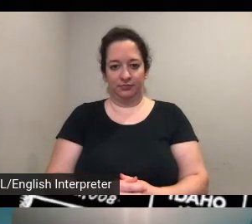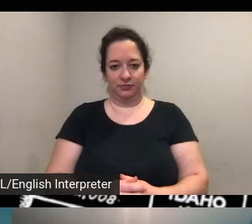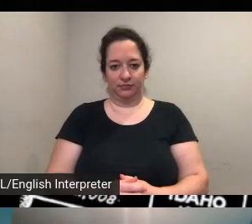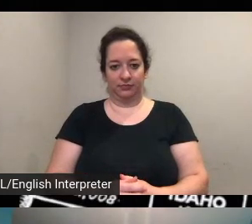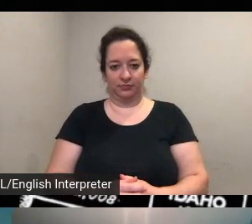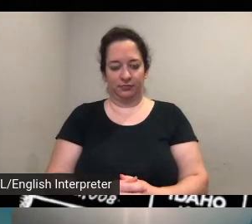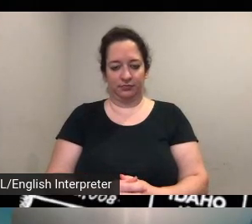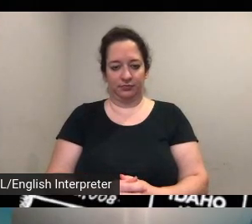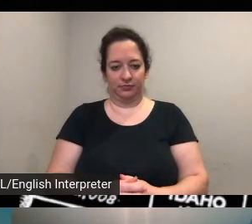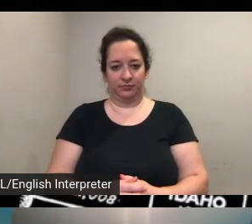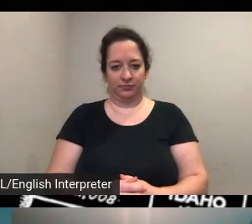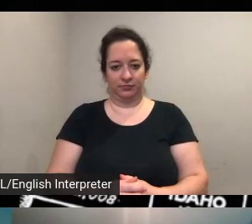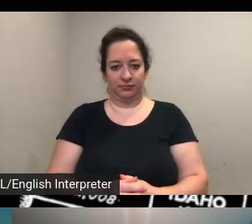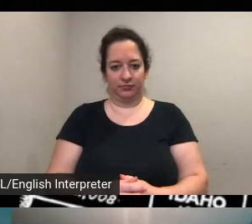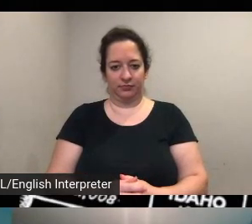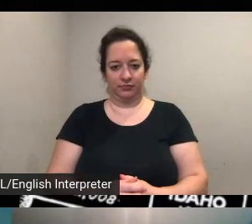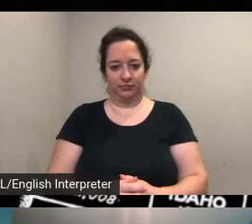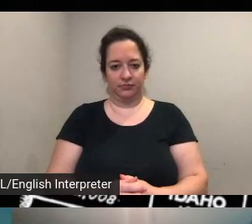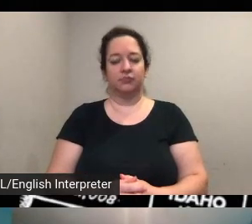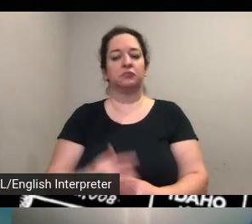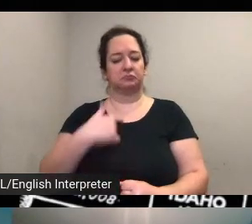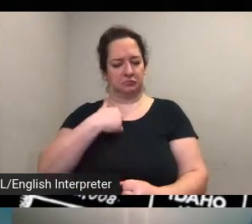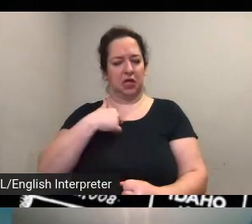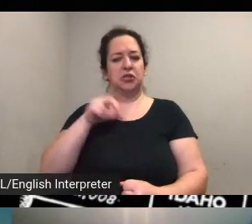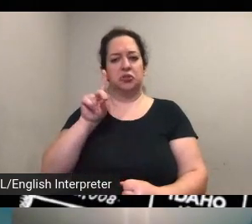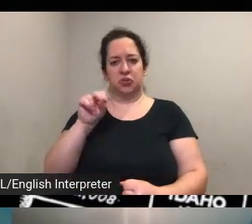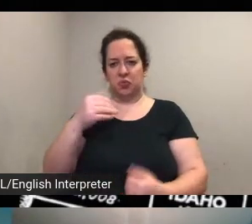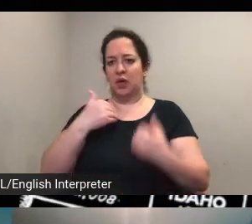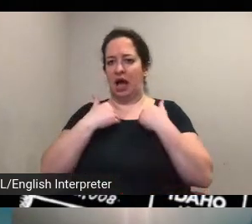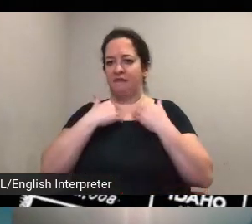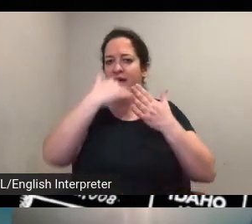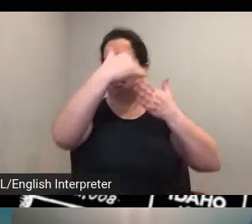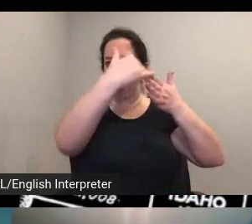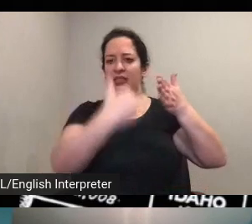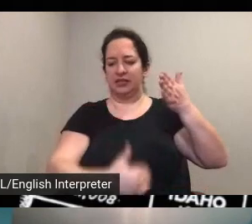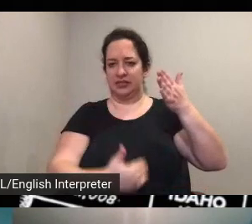so i do have kind of a list of you know people that we can look into